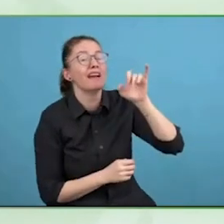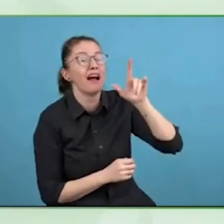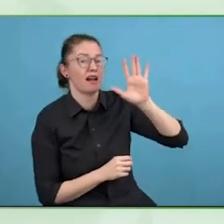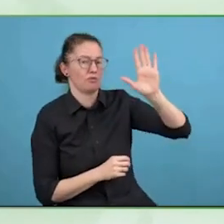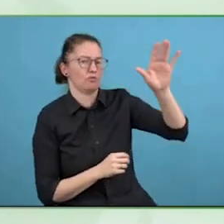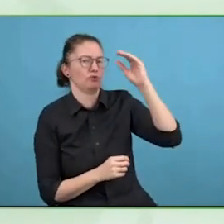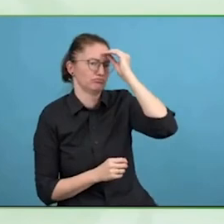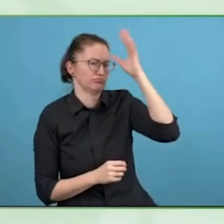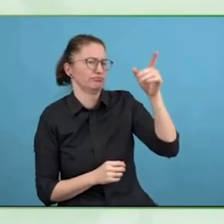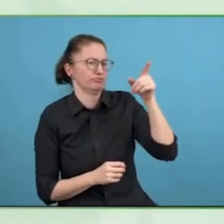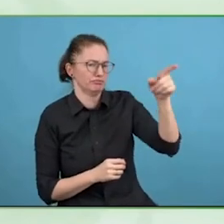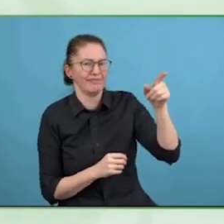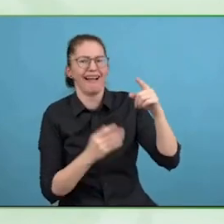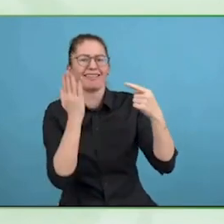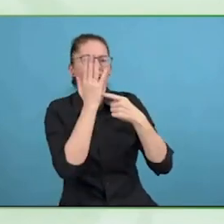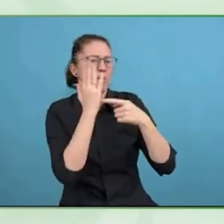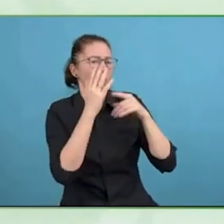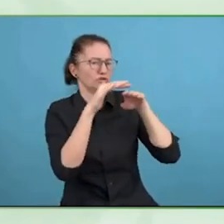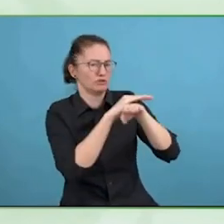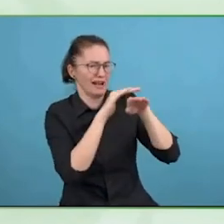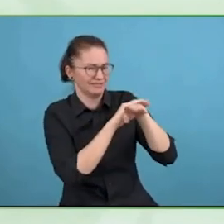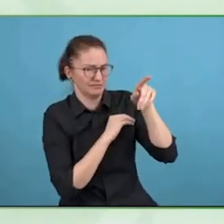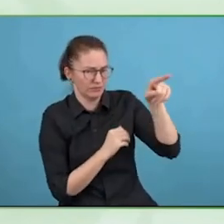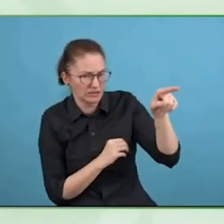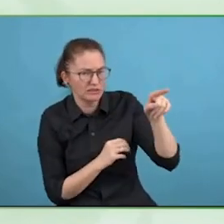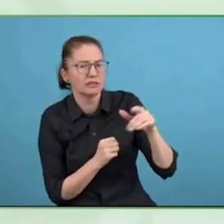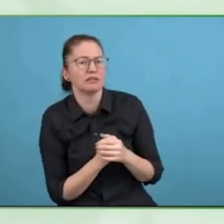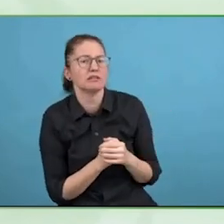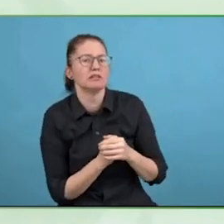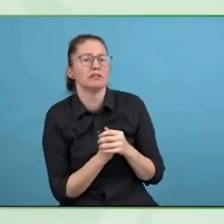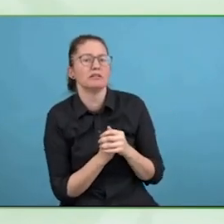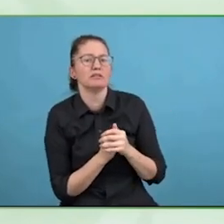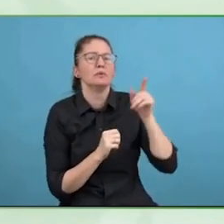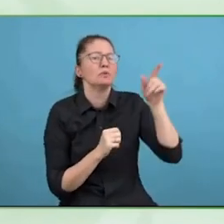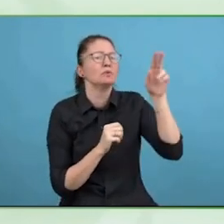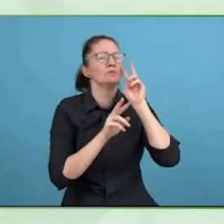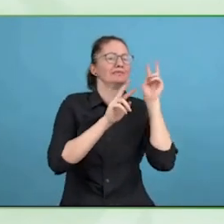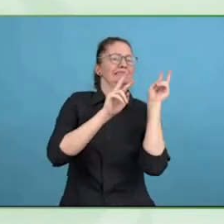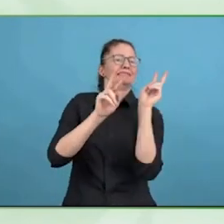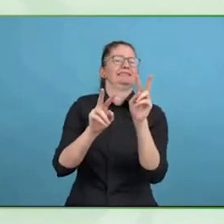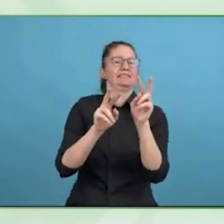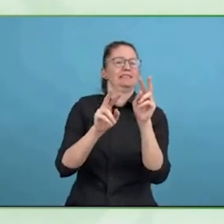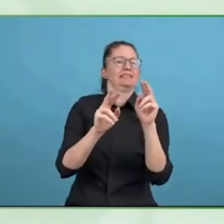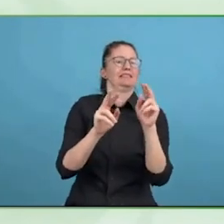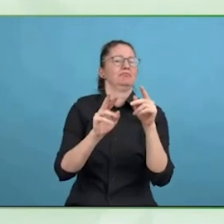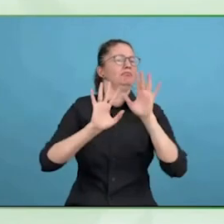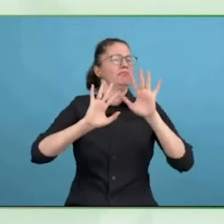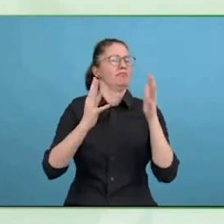We work closely with HR, but I actually sit at a parallel level to HR.